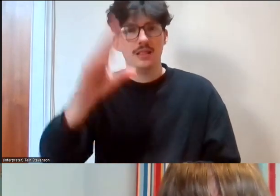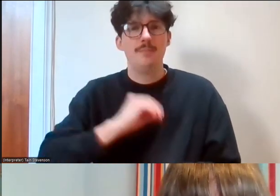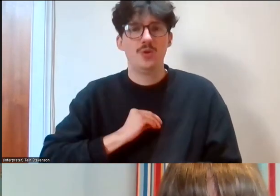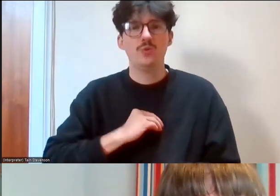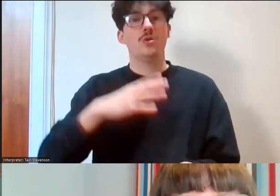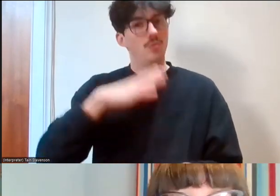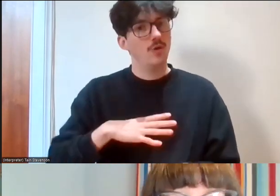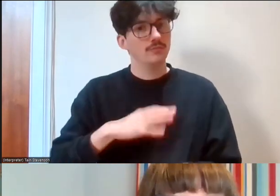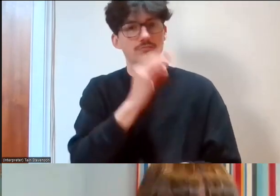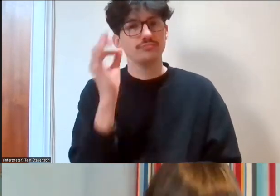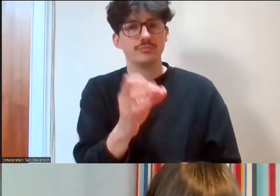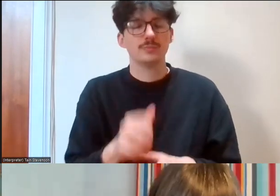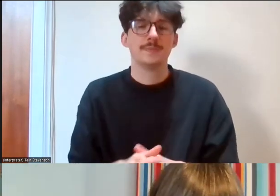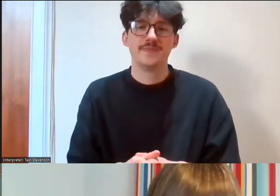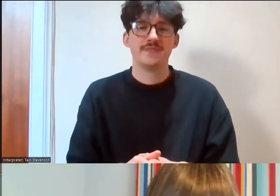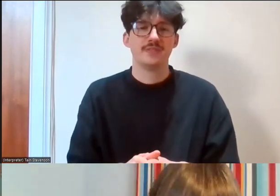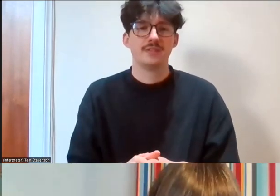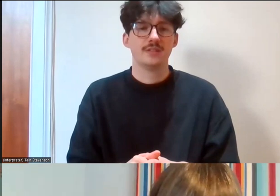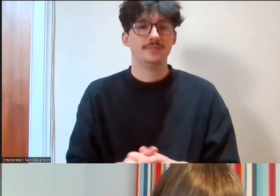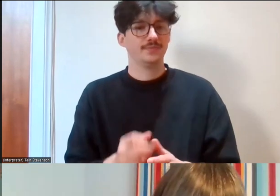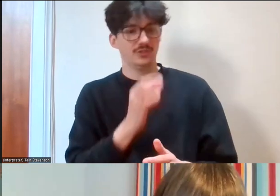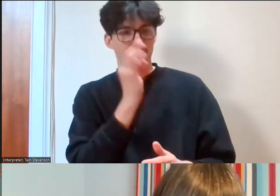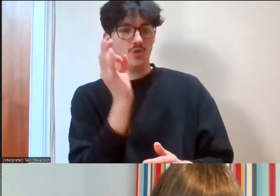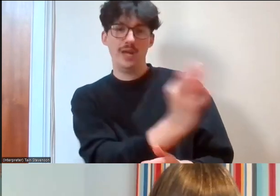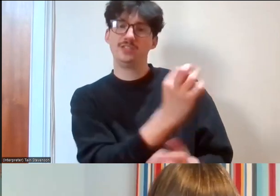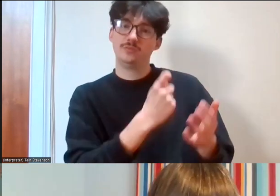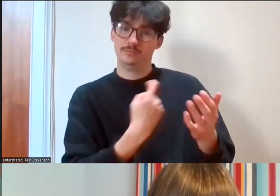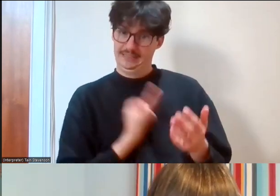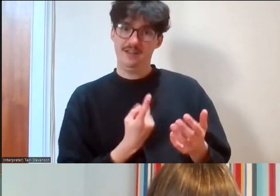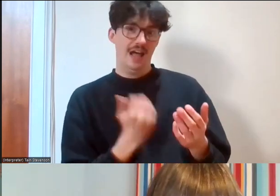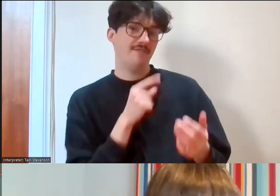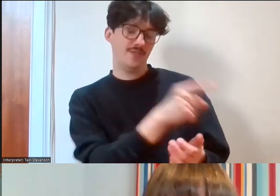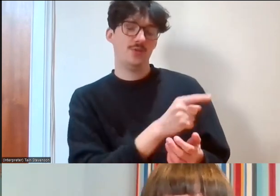your questions Robert I've got a question for you. It's a real practical question, so imagine I'm a